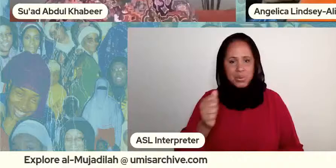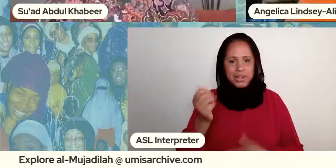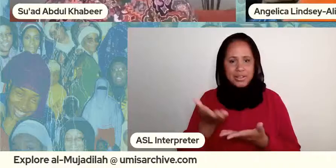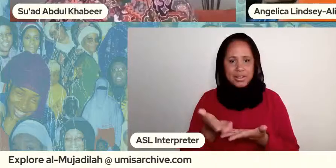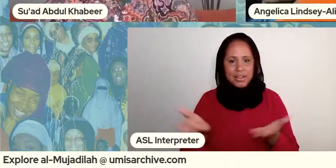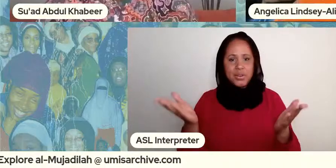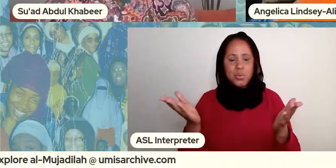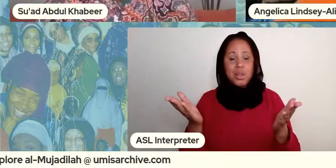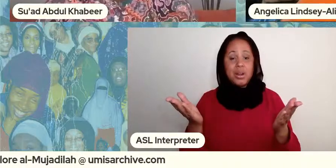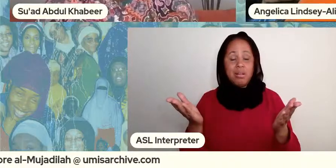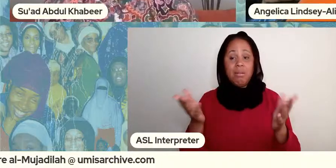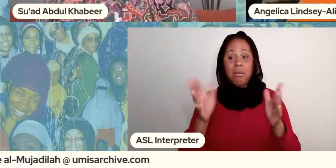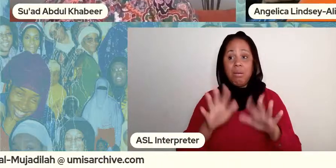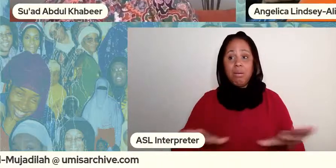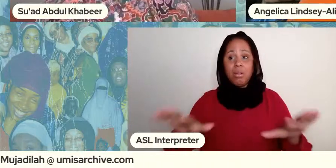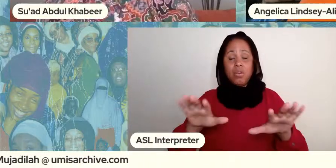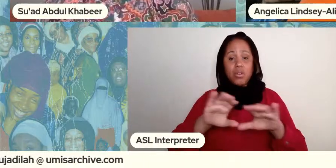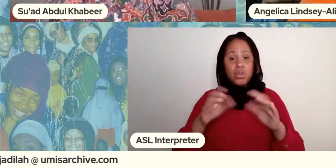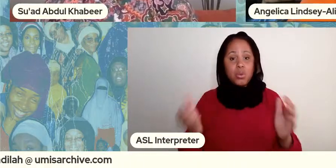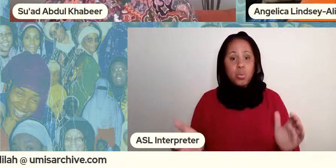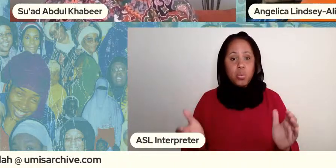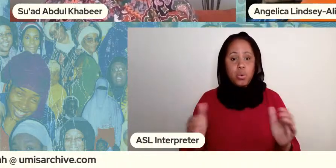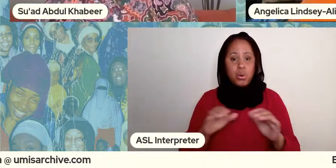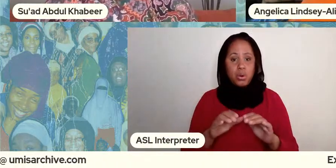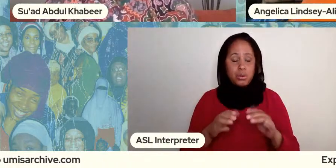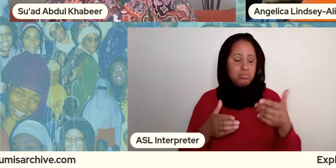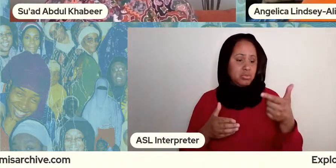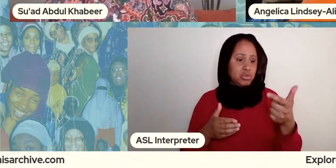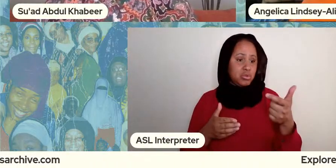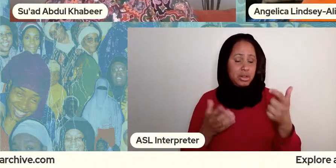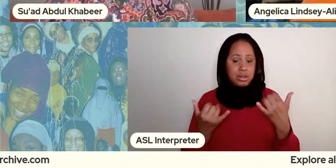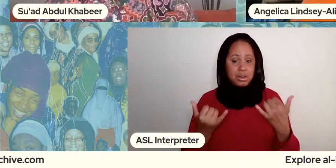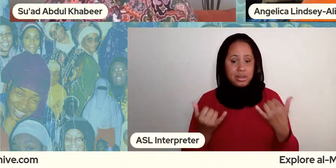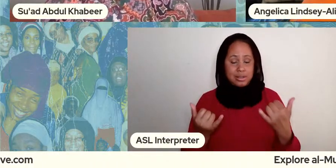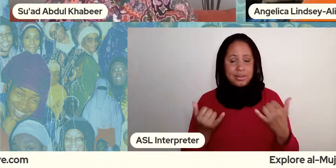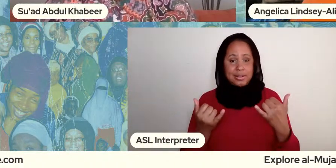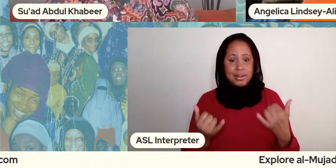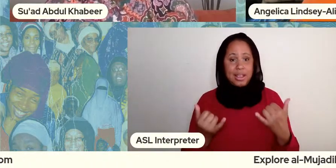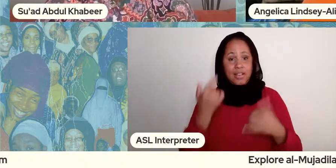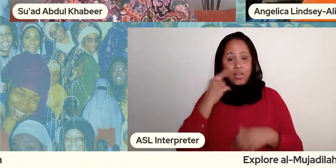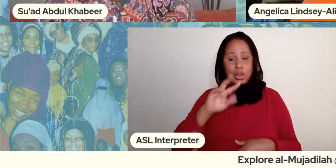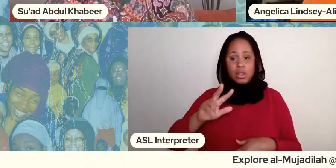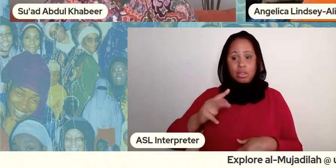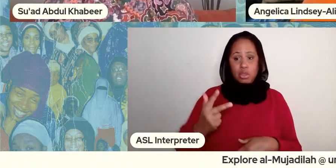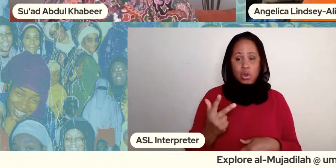joining us today for the third launch for the of the third exhibition for umi's archive